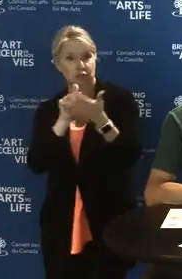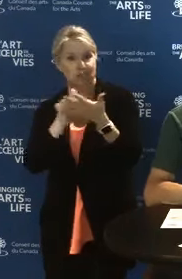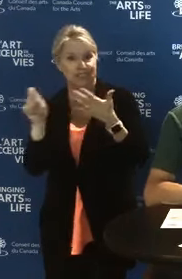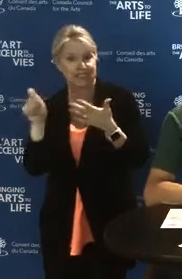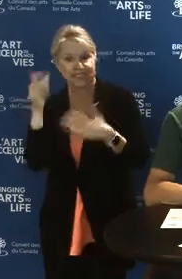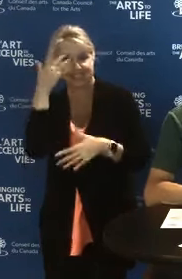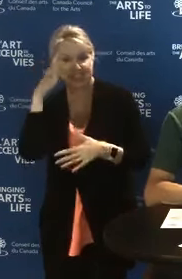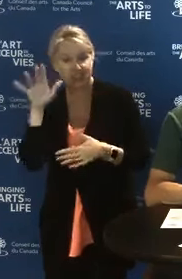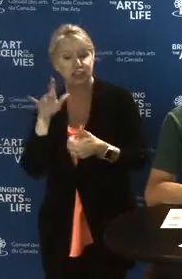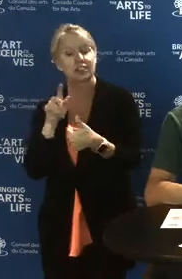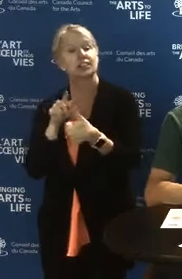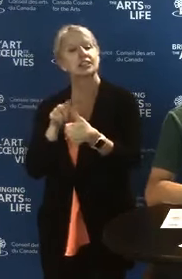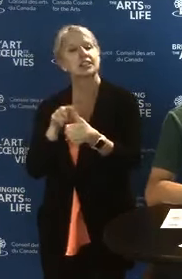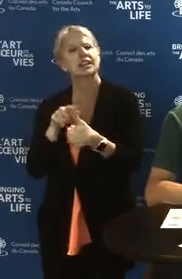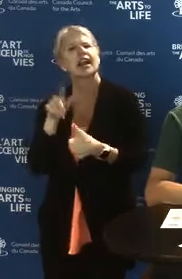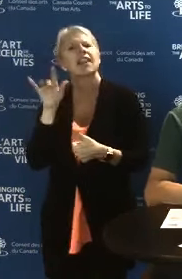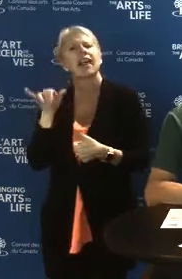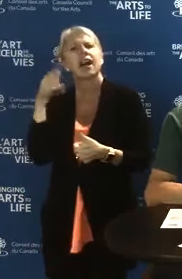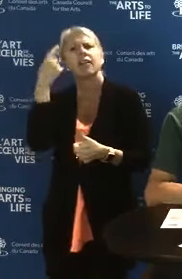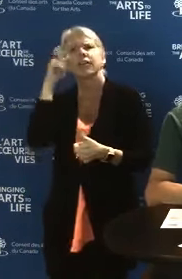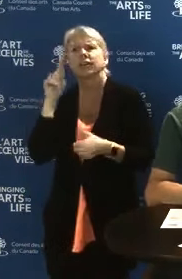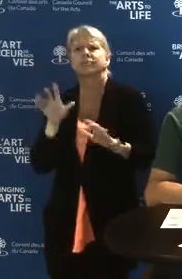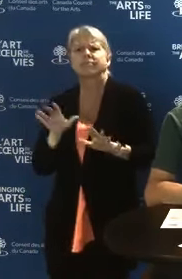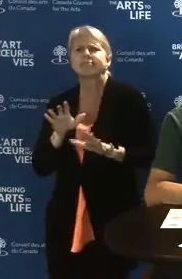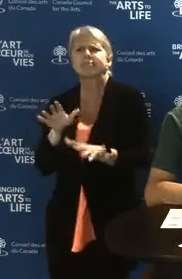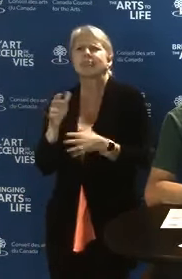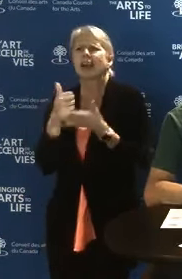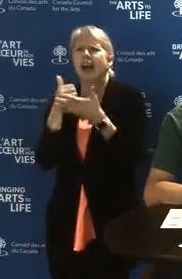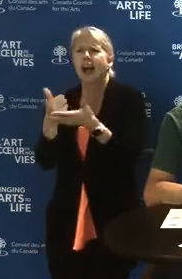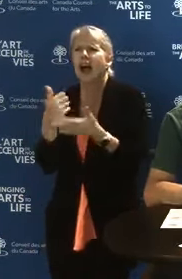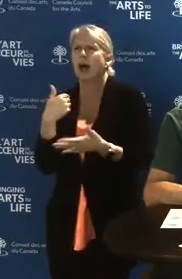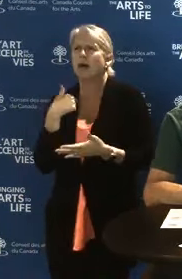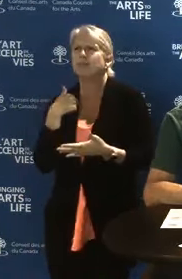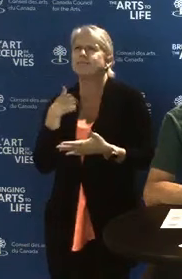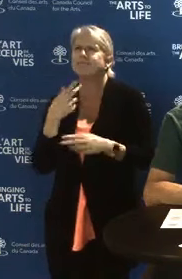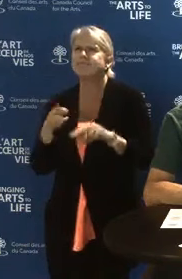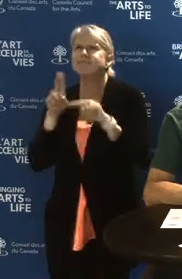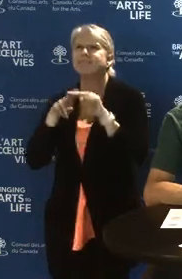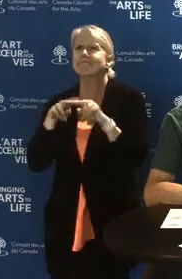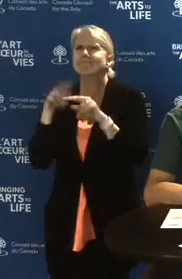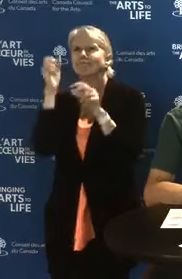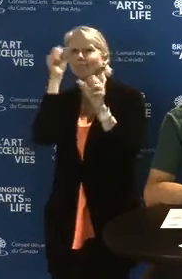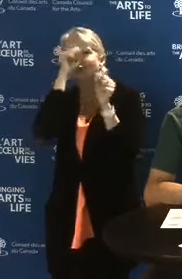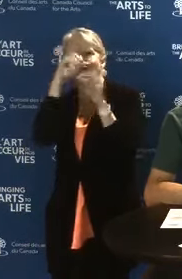This component is for activities that will help you gain strategic knowledge about digital.